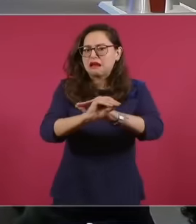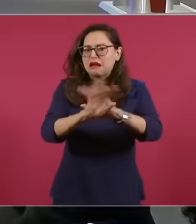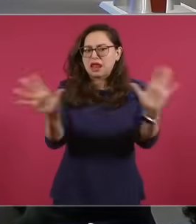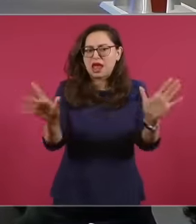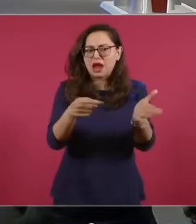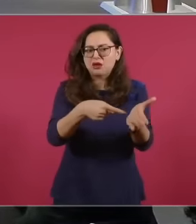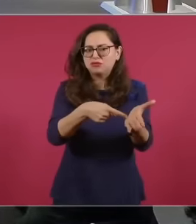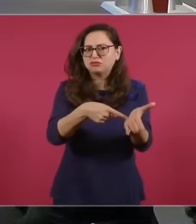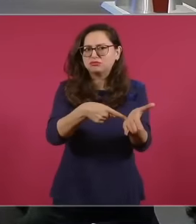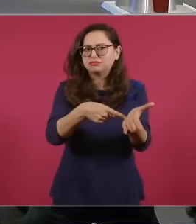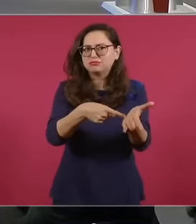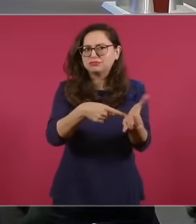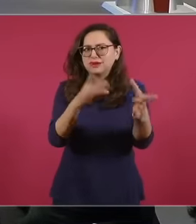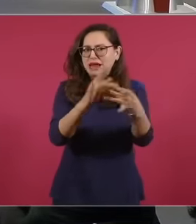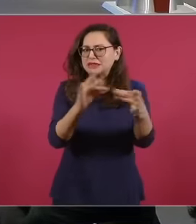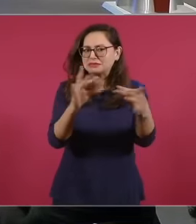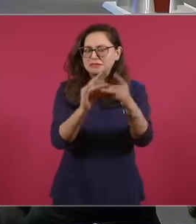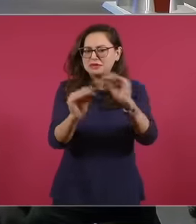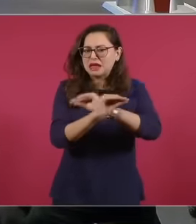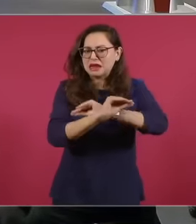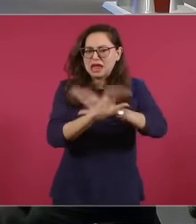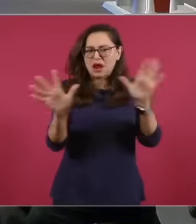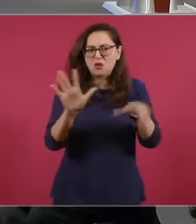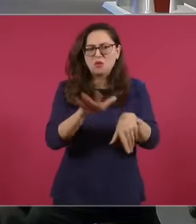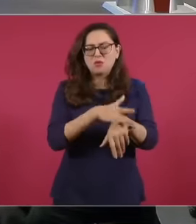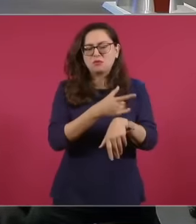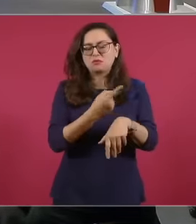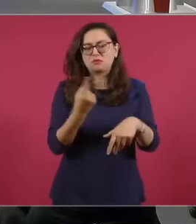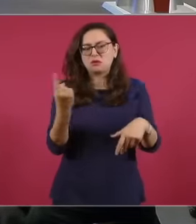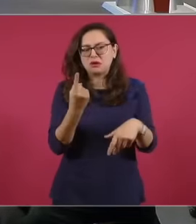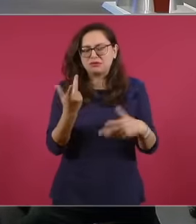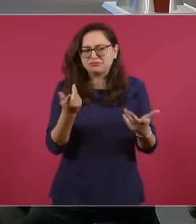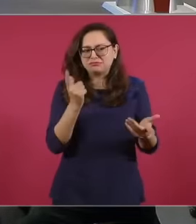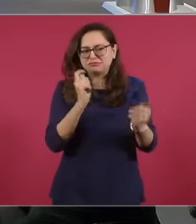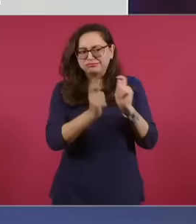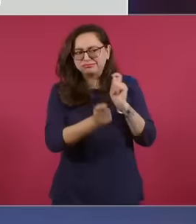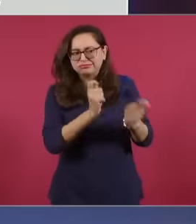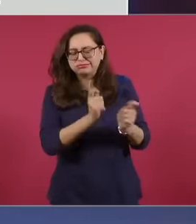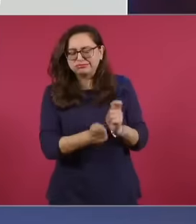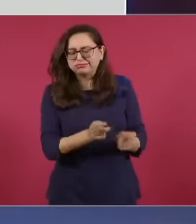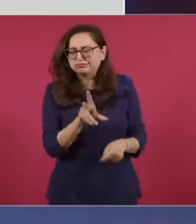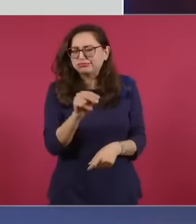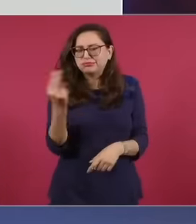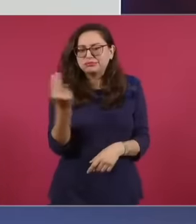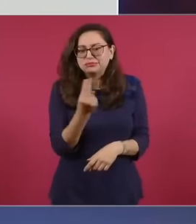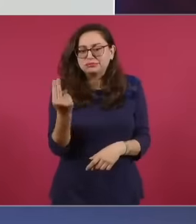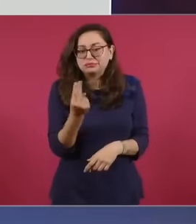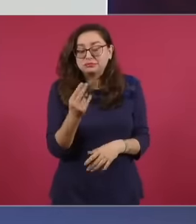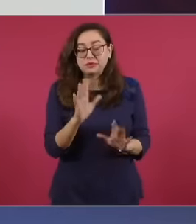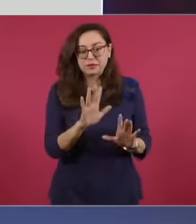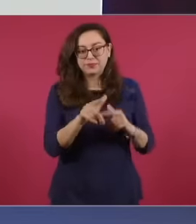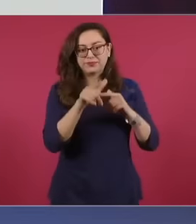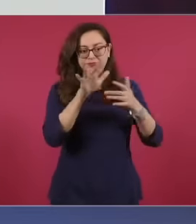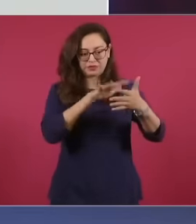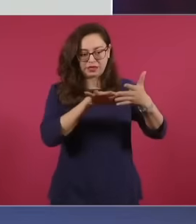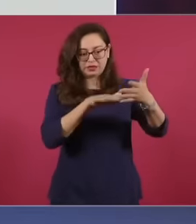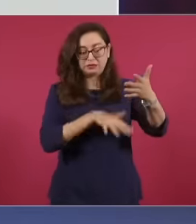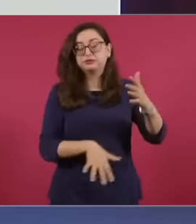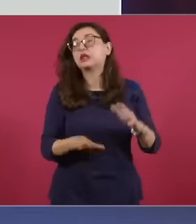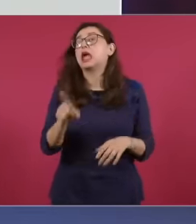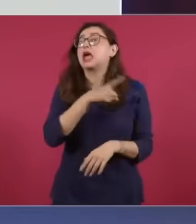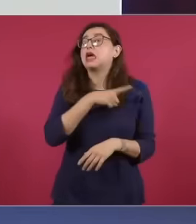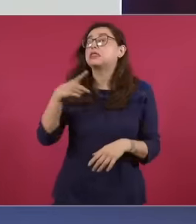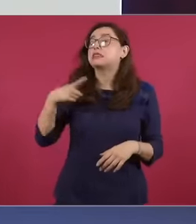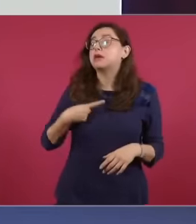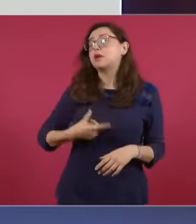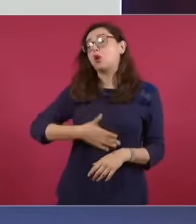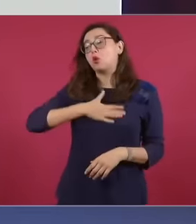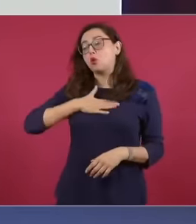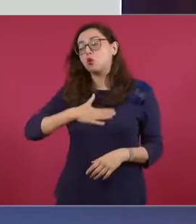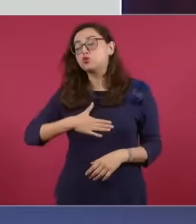multi-member deputies, fair, balanced and attached to the Constitution, how if